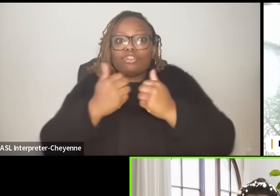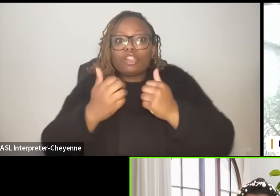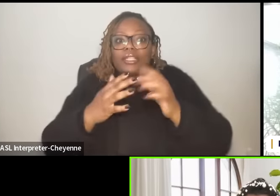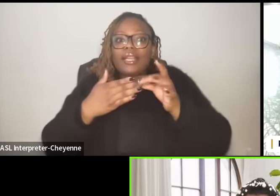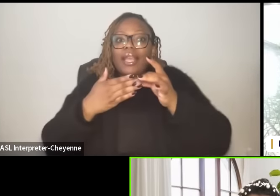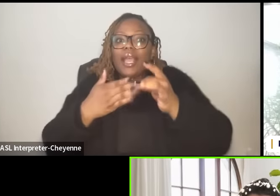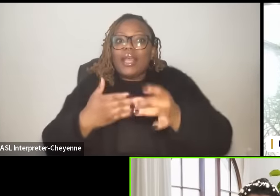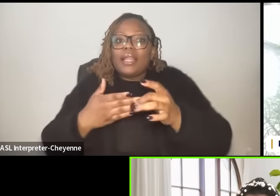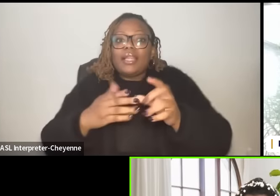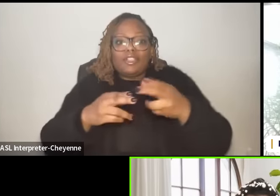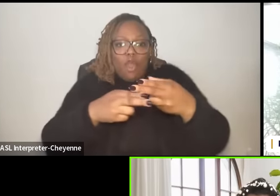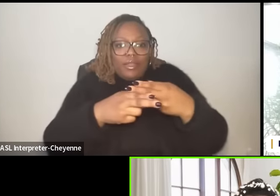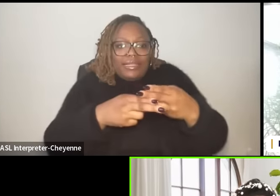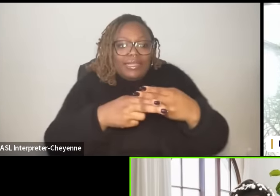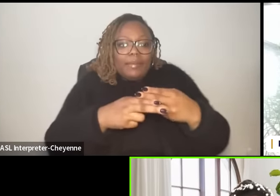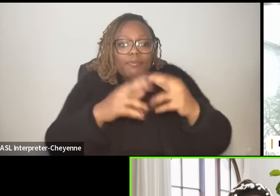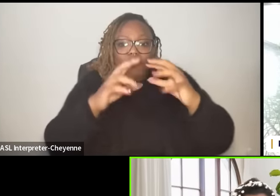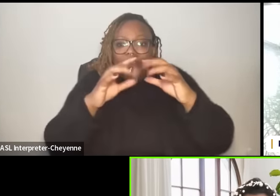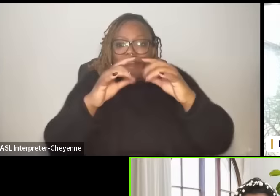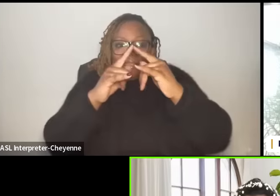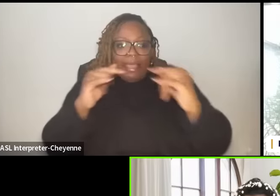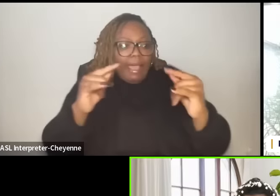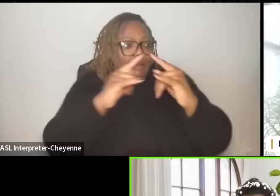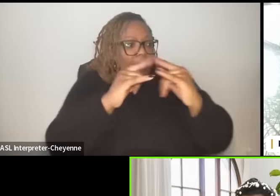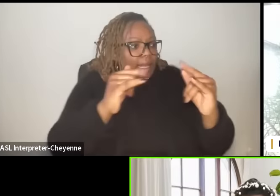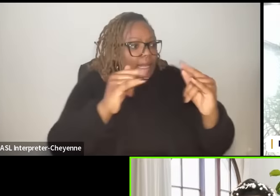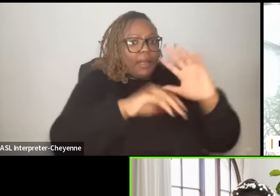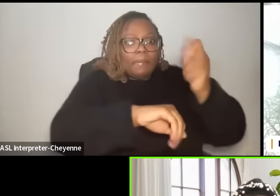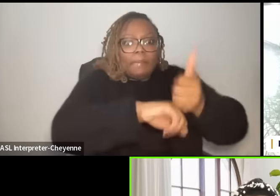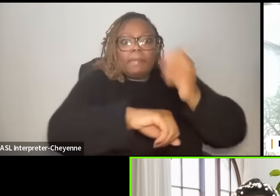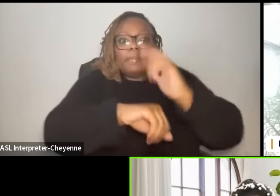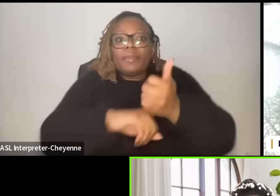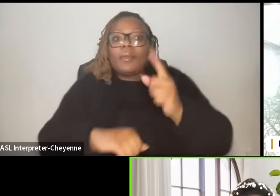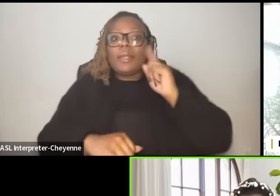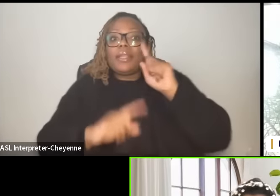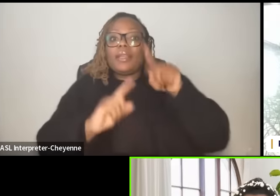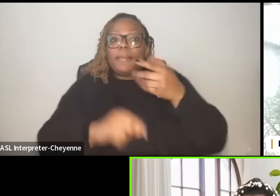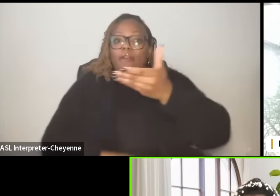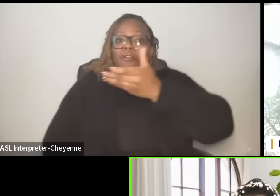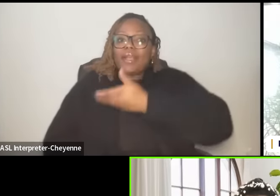temporary camps and this is when I you know I think of I think of Gazo as when I see the rubble